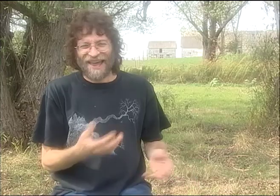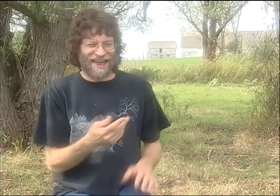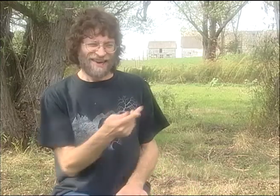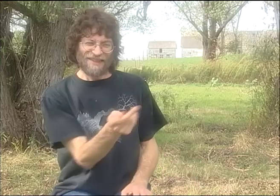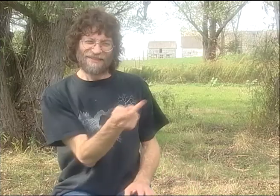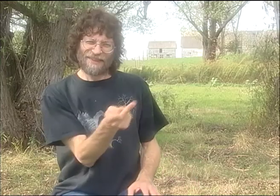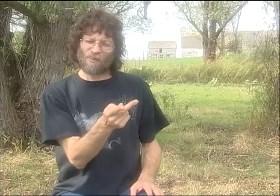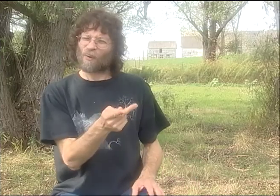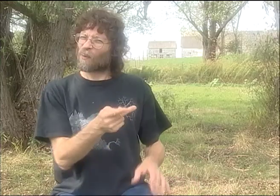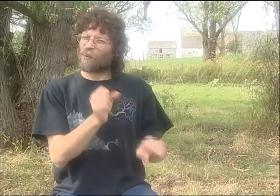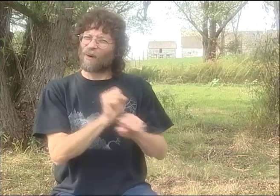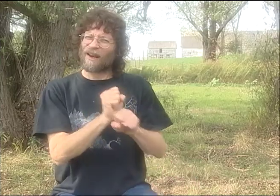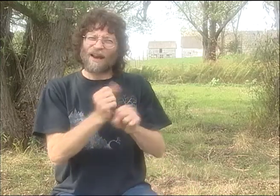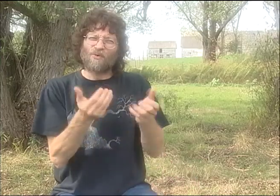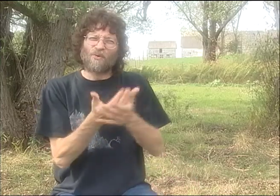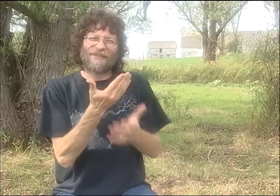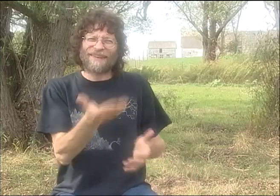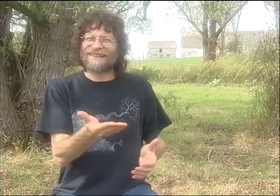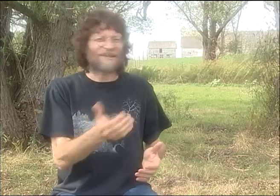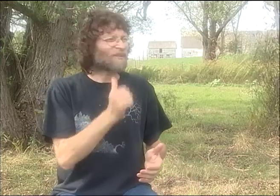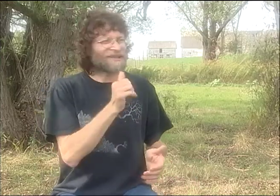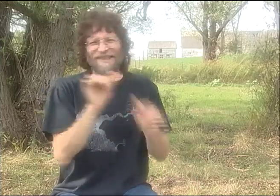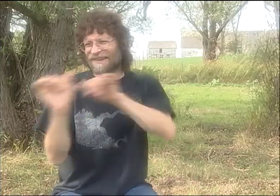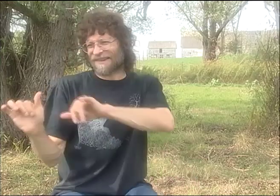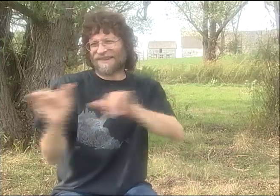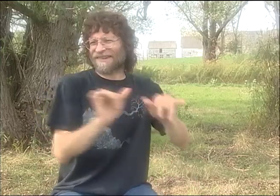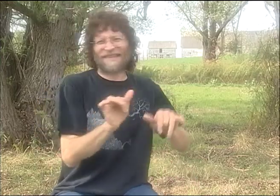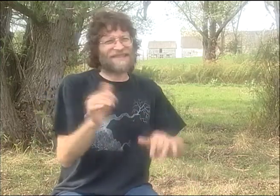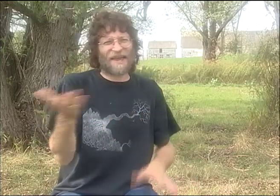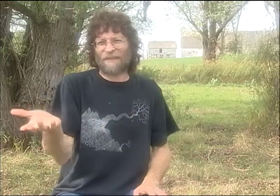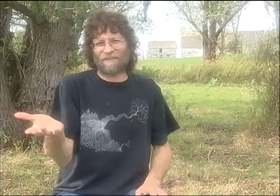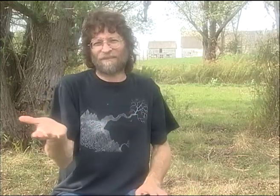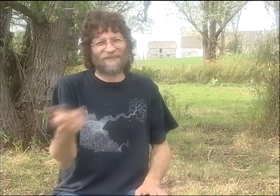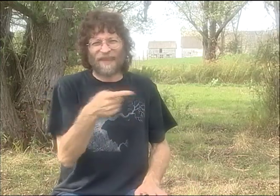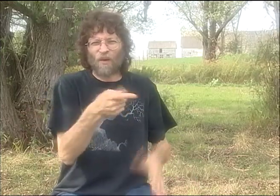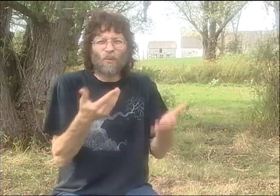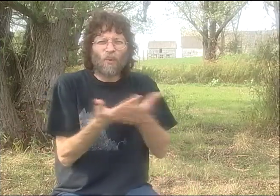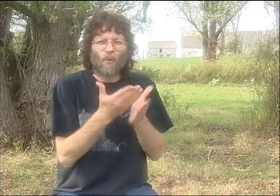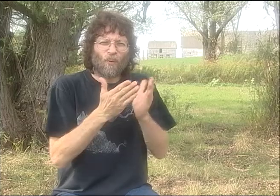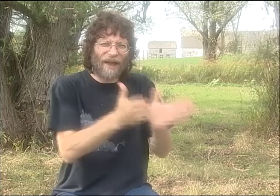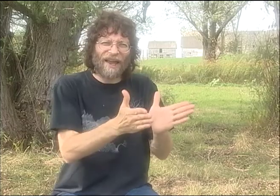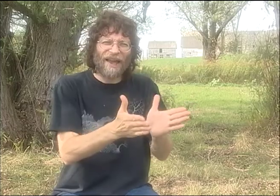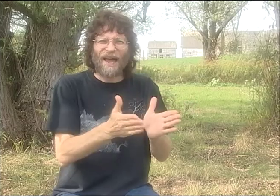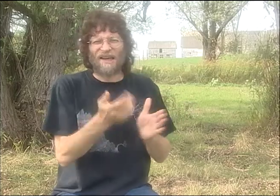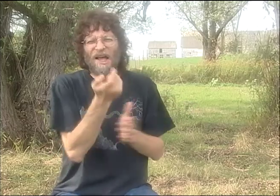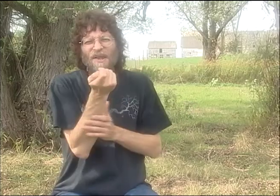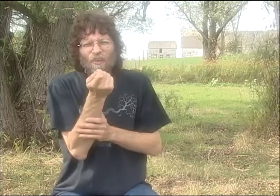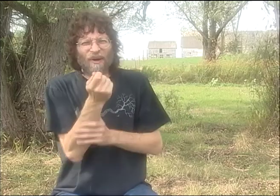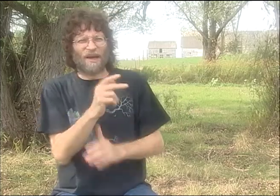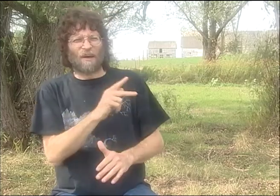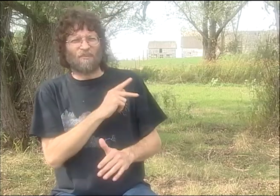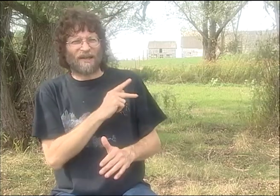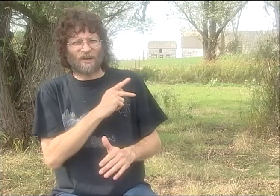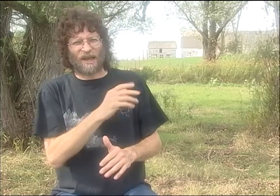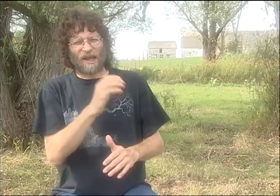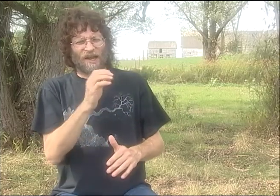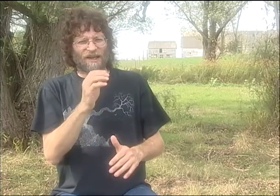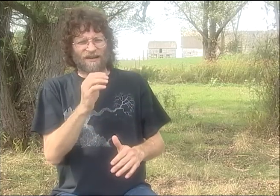SO PETER AND DEBBIE WERE VERY SCARED. YOU KNOW, THEY WERE COMING UP WITH A NEW WAY OF DOING THINGS.